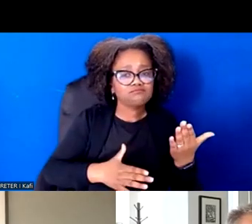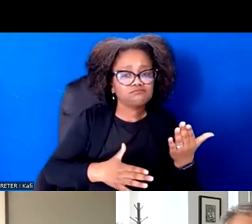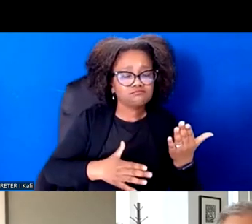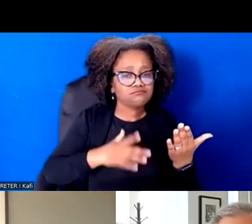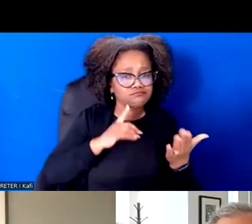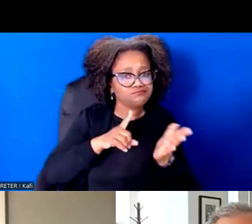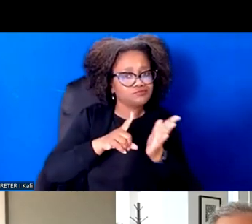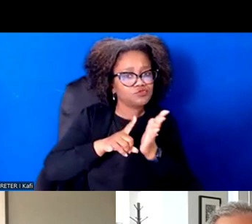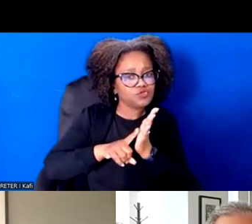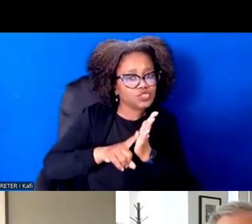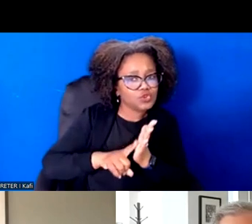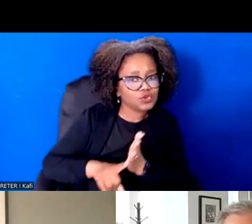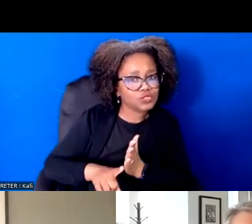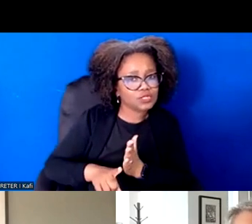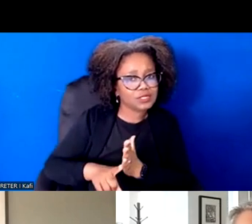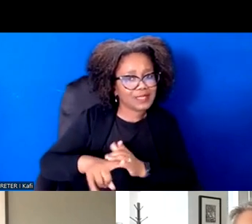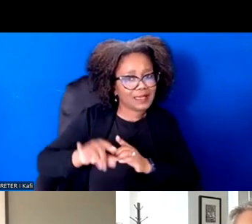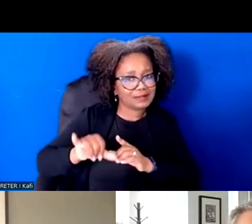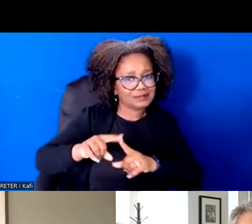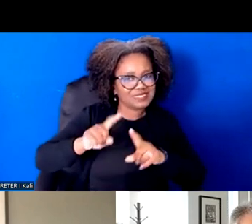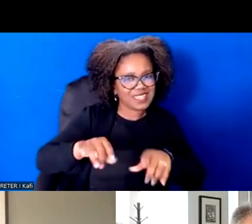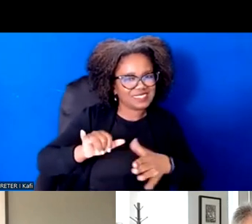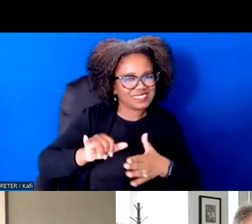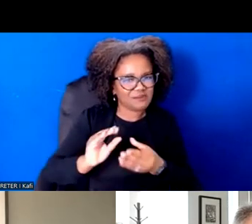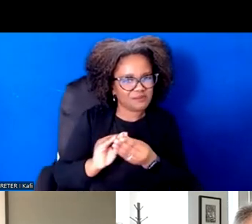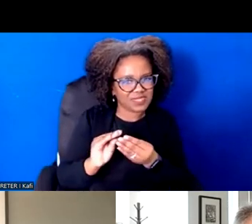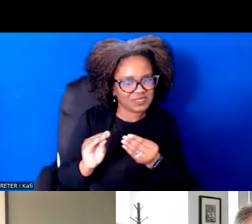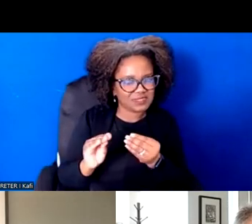And we found that that message not only made people have more positive feelings about their